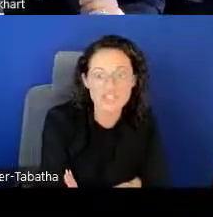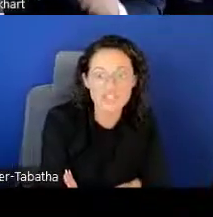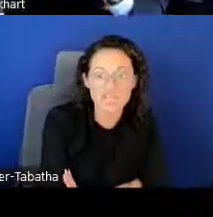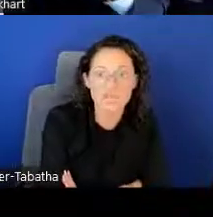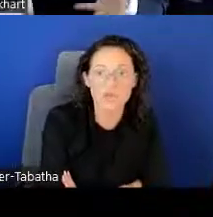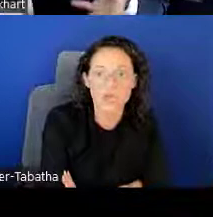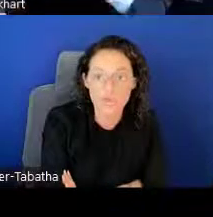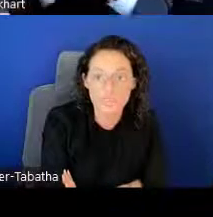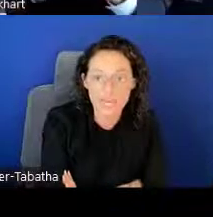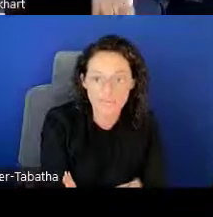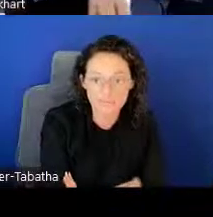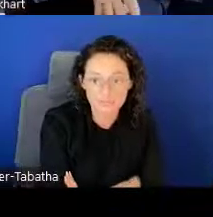Educational loan debt,